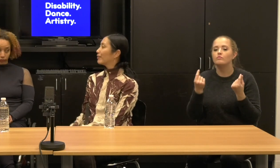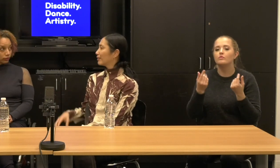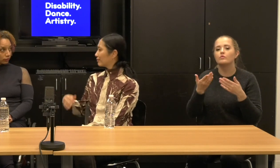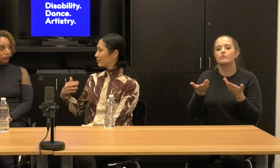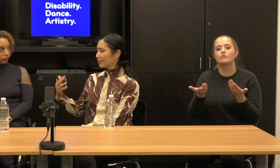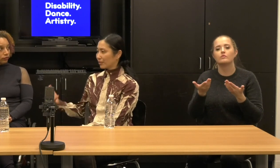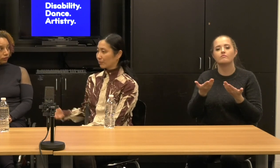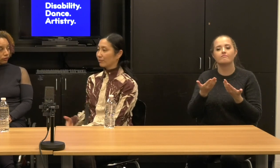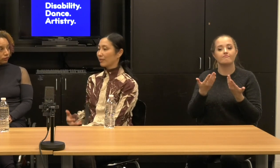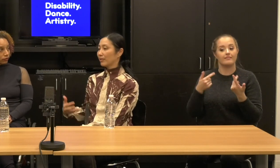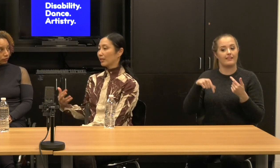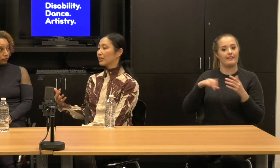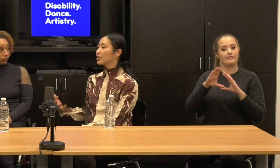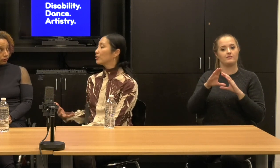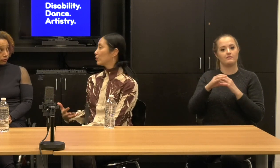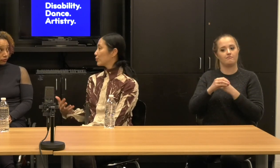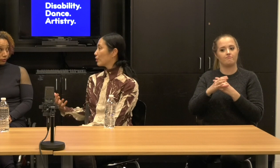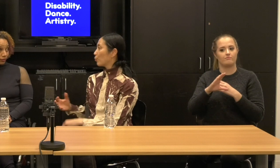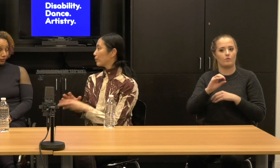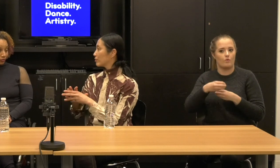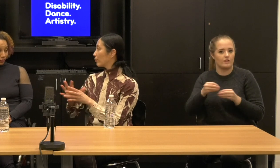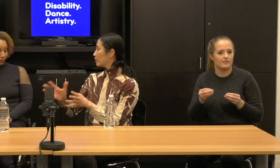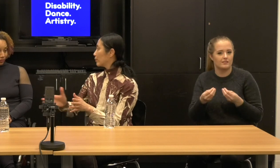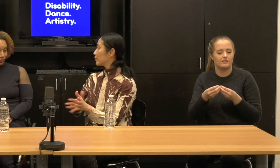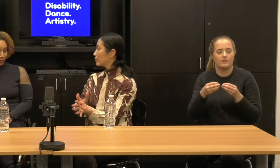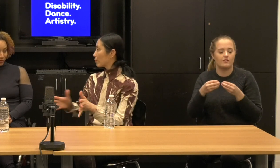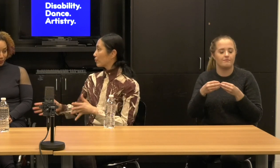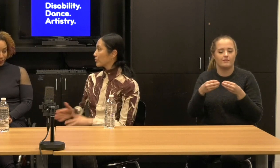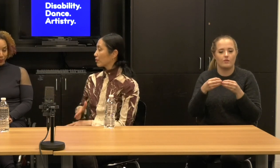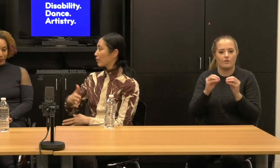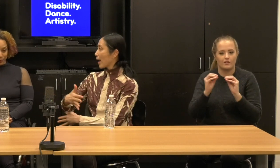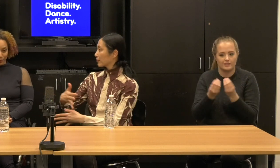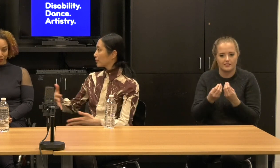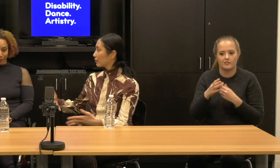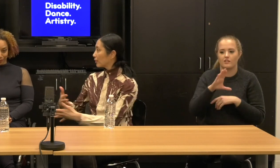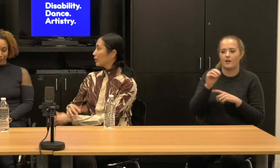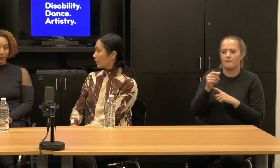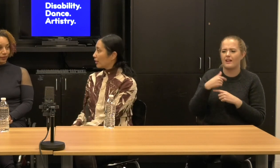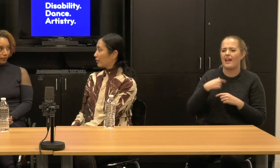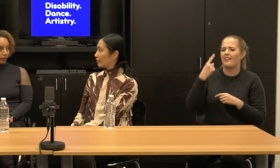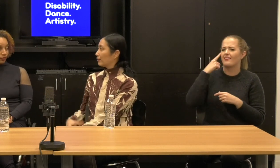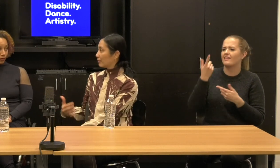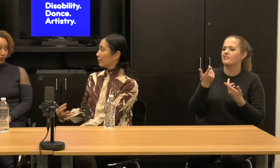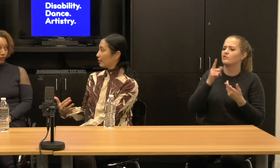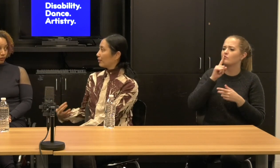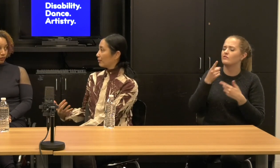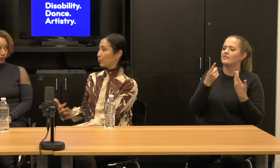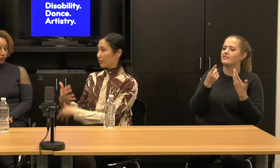Um, and then, you know, I think it continues to open windows and doors and cracks,